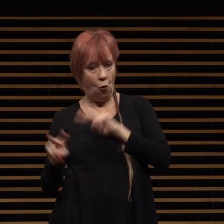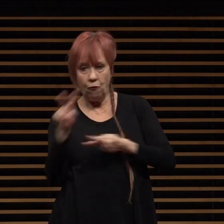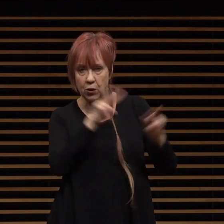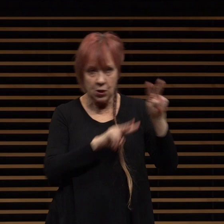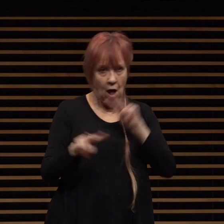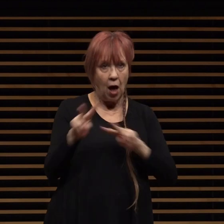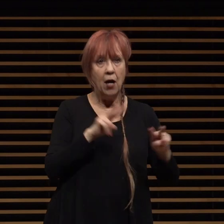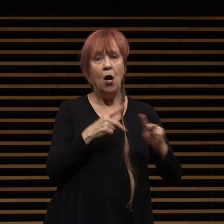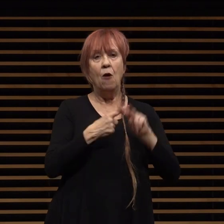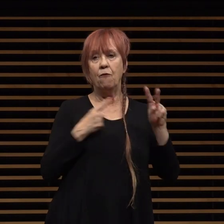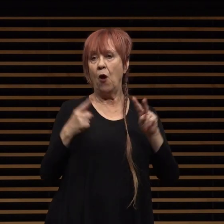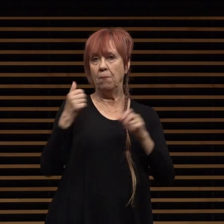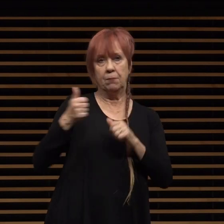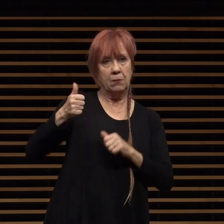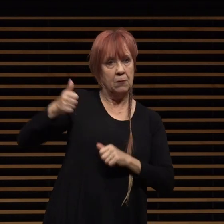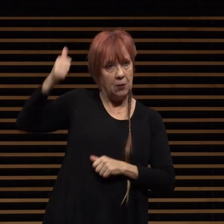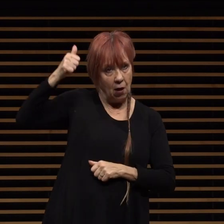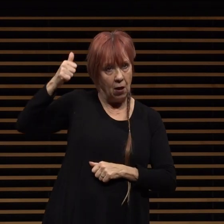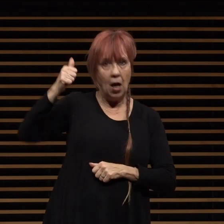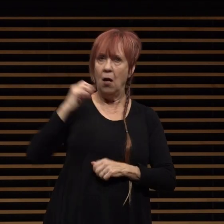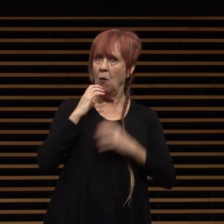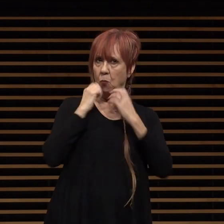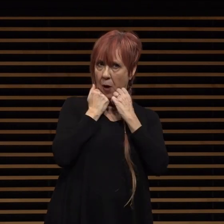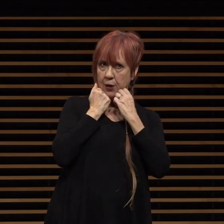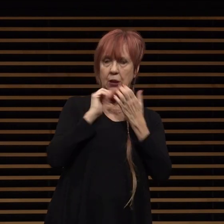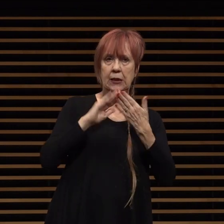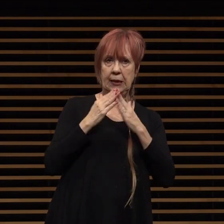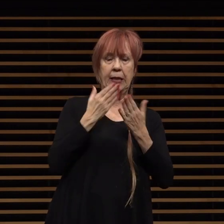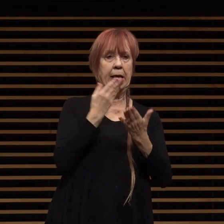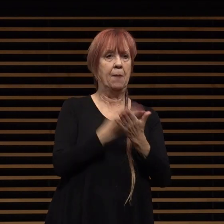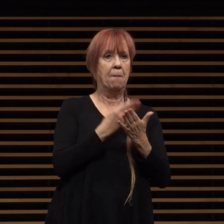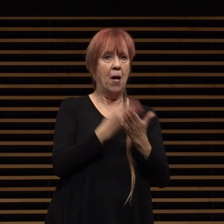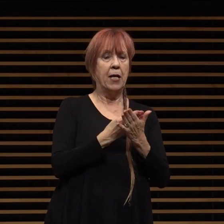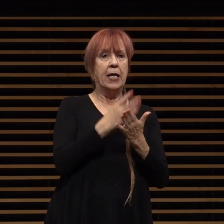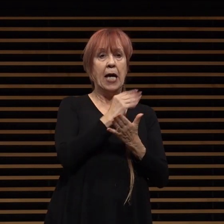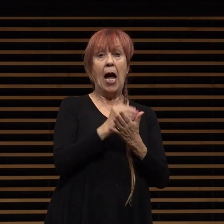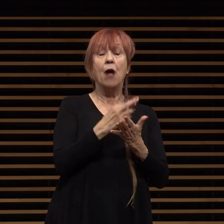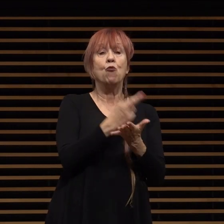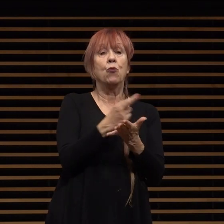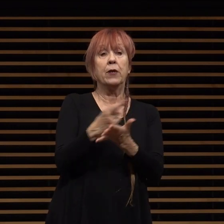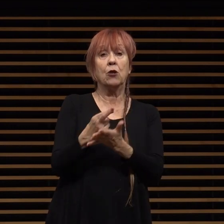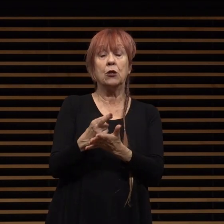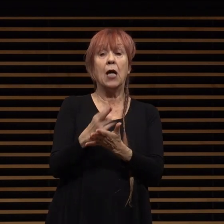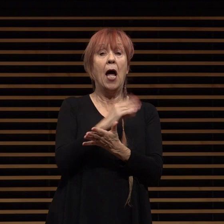officials of precious city dollars and